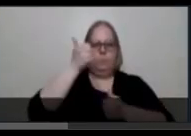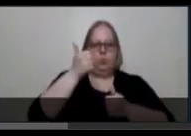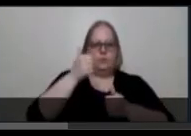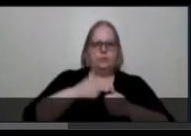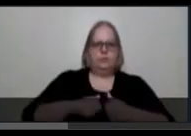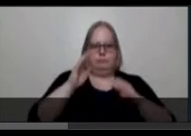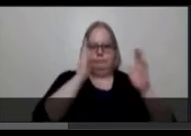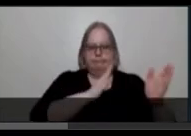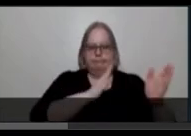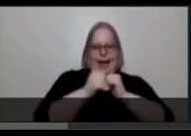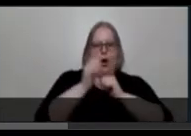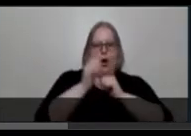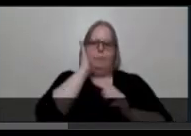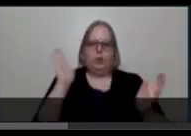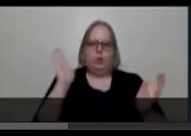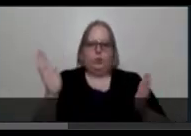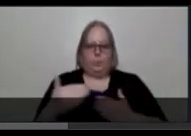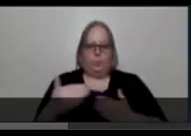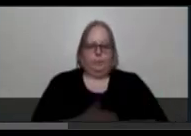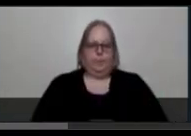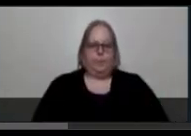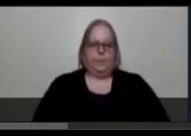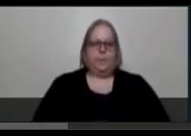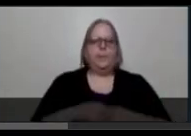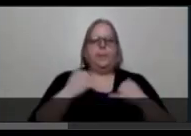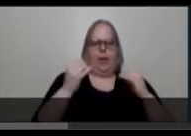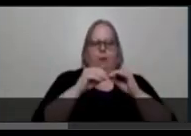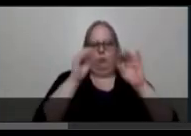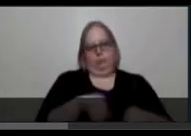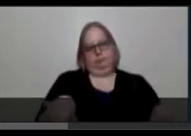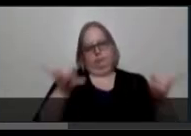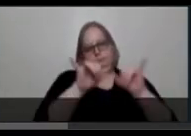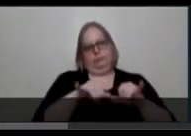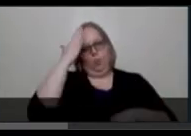While that is more commonplace now because of the pandemic, people with disabilities have